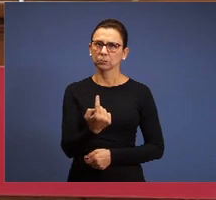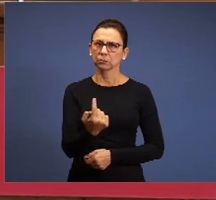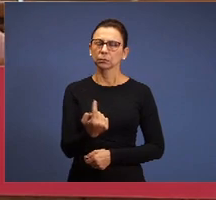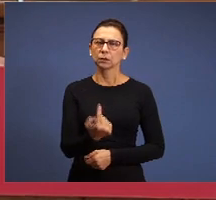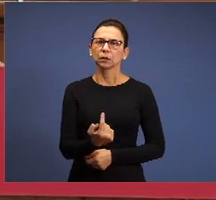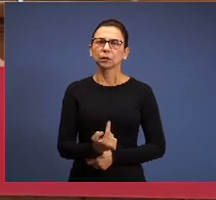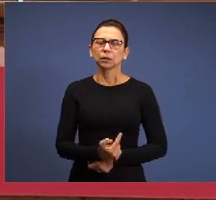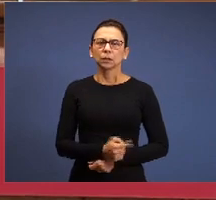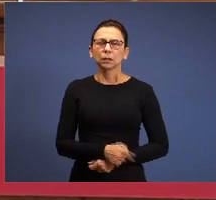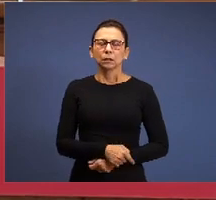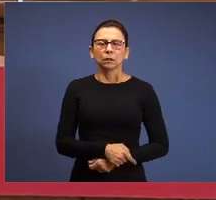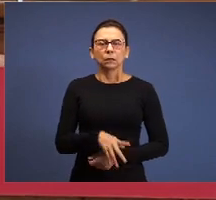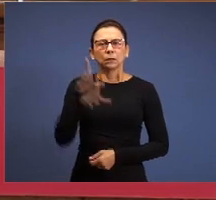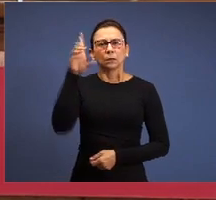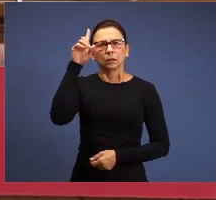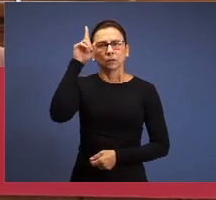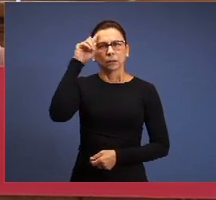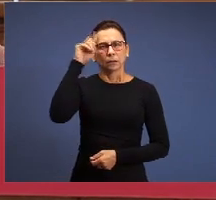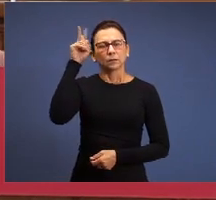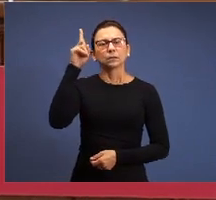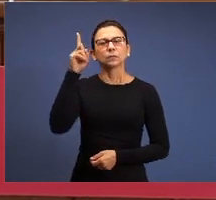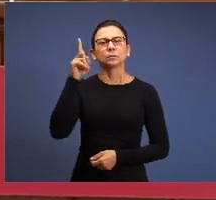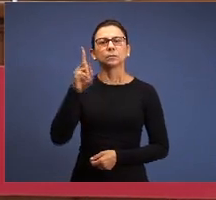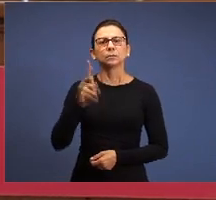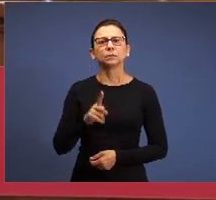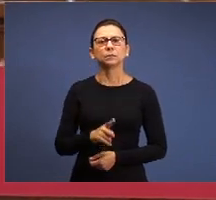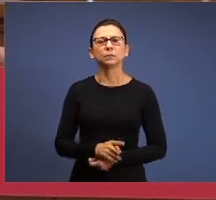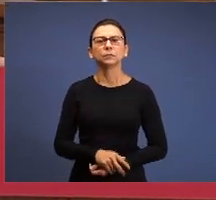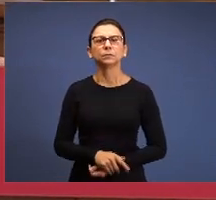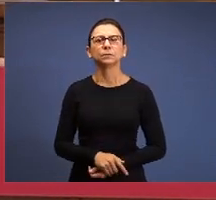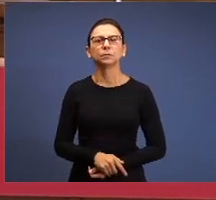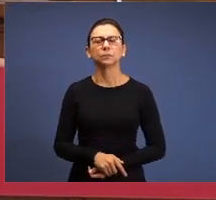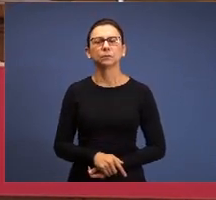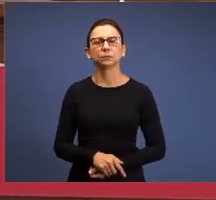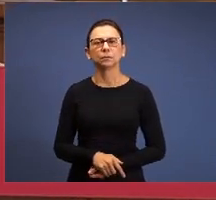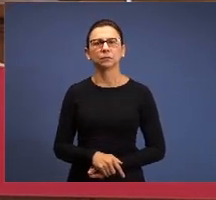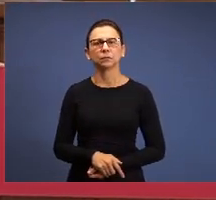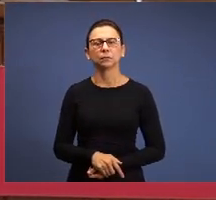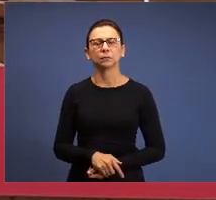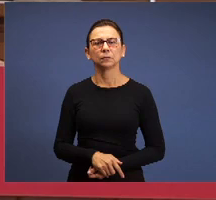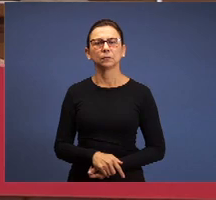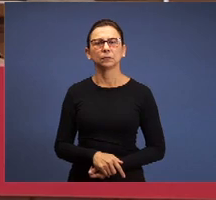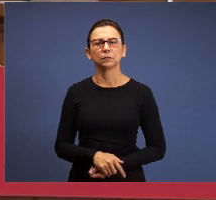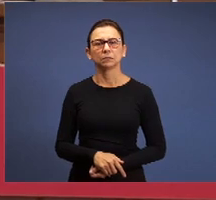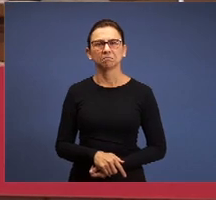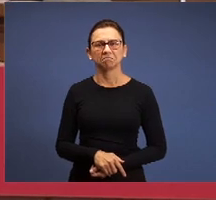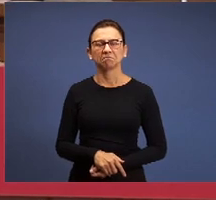each day we have been receiving answers